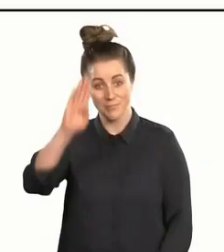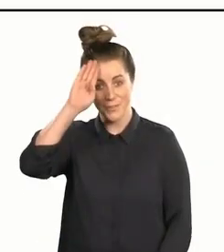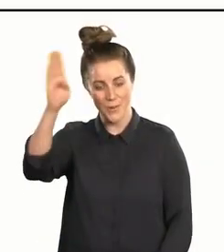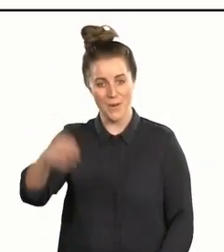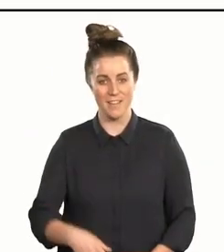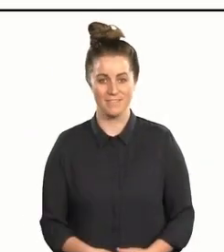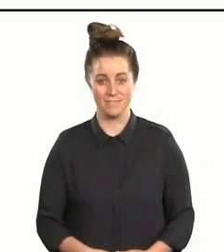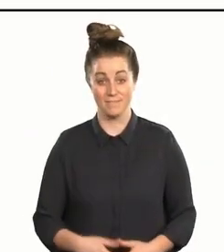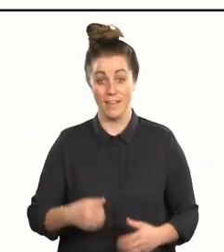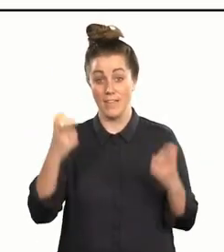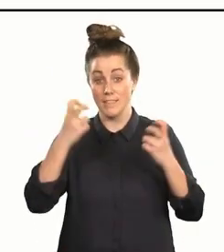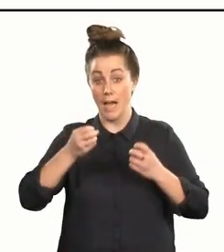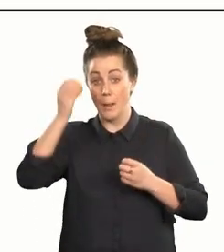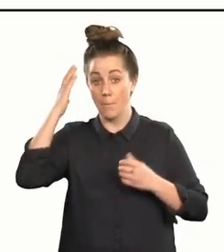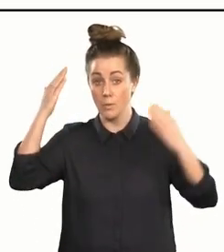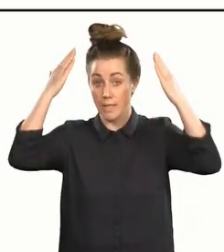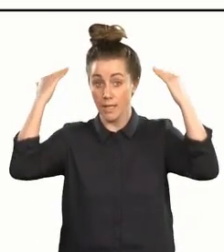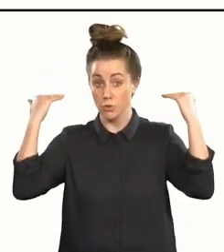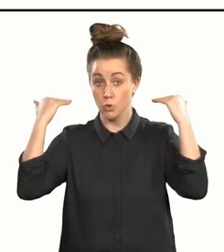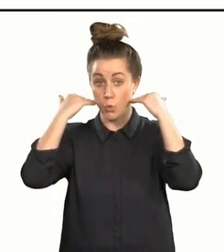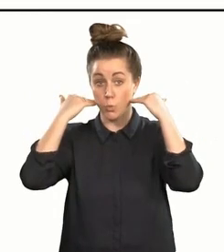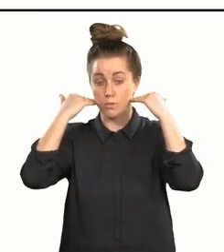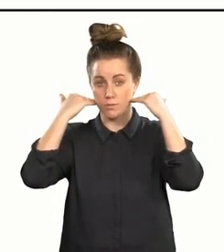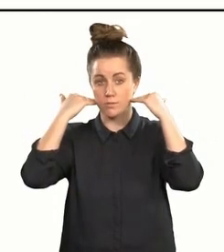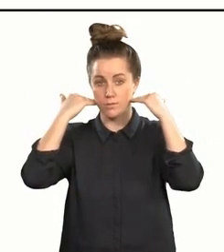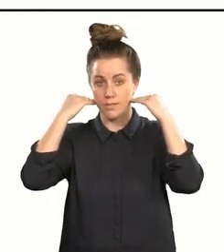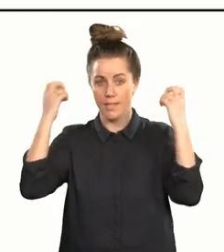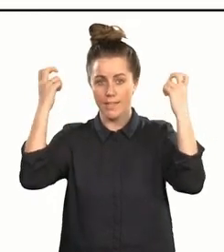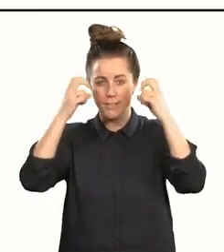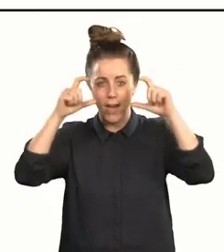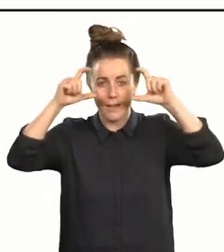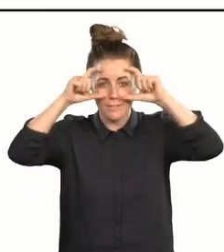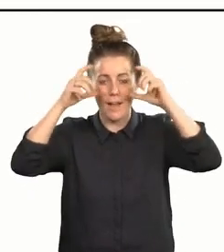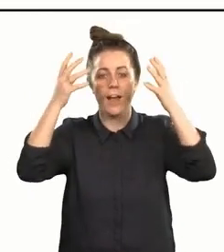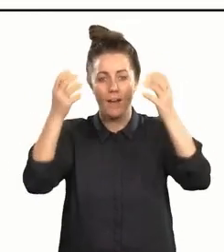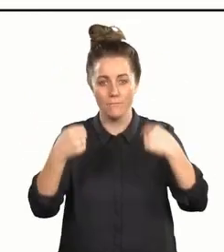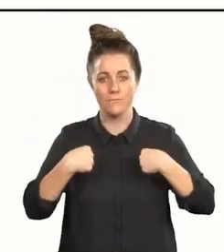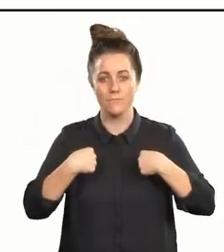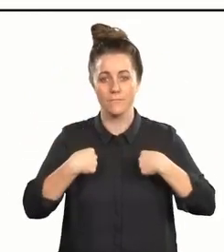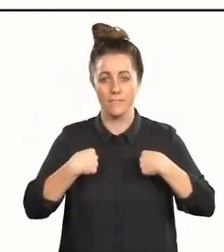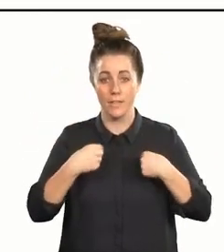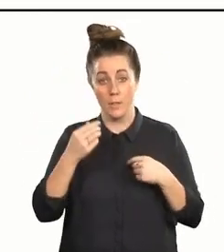Kia ora. I have dark blonde hair cut in a short bob and dark, round-framed glasses.